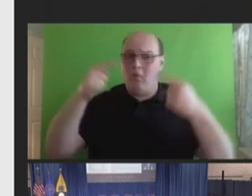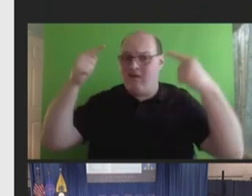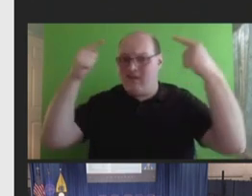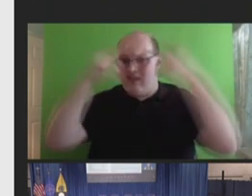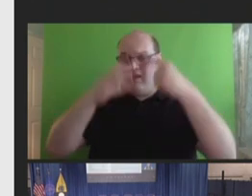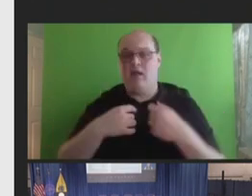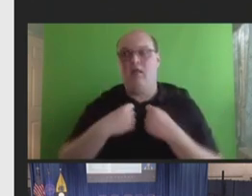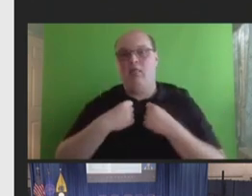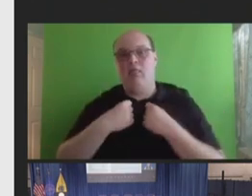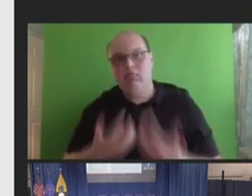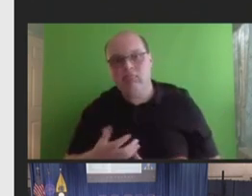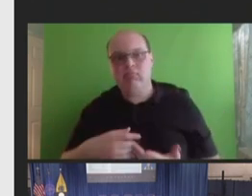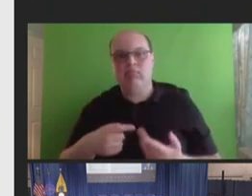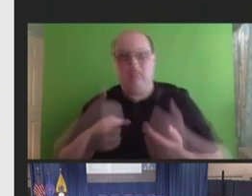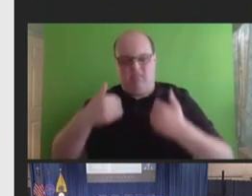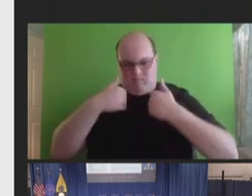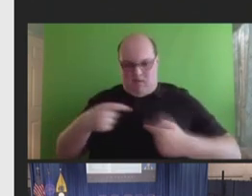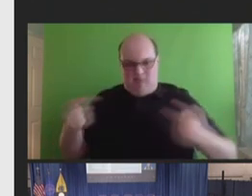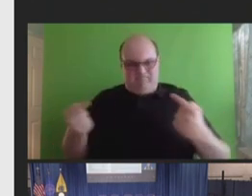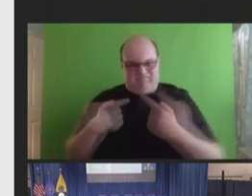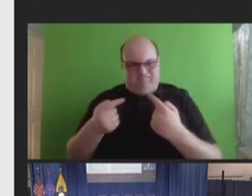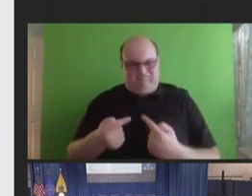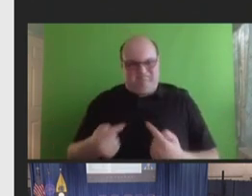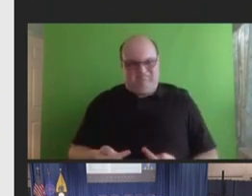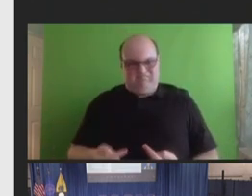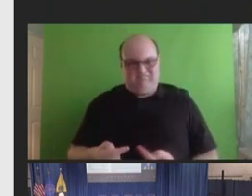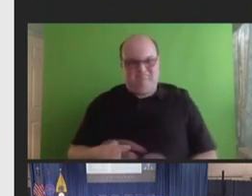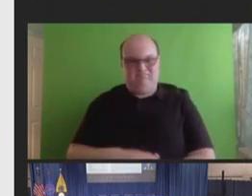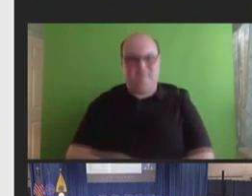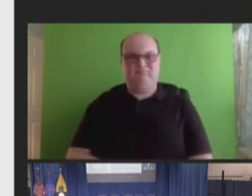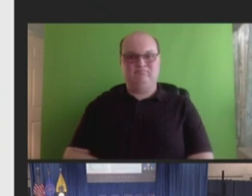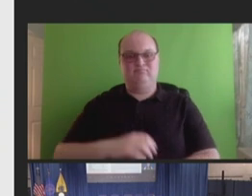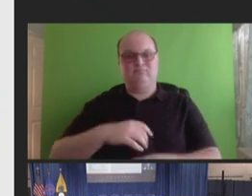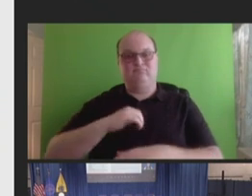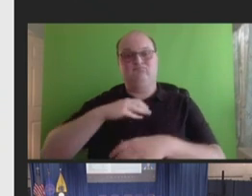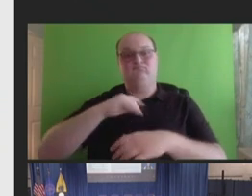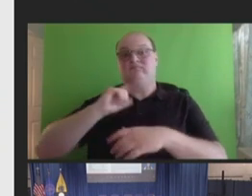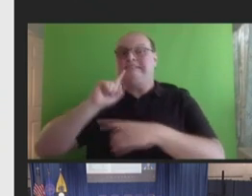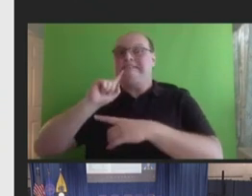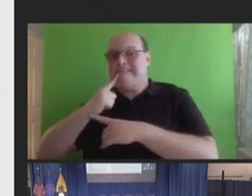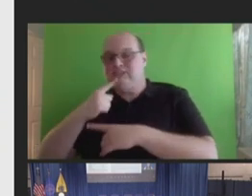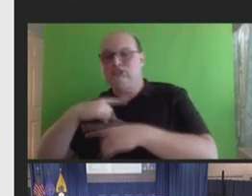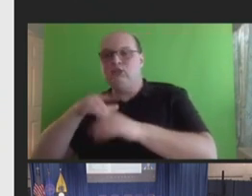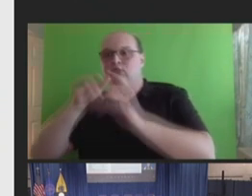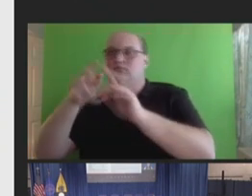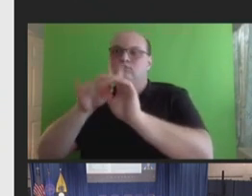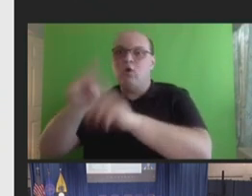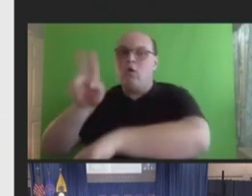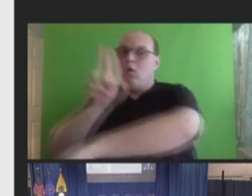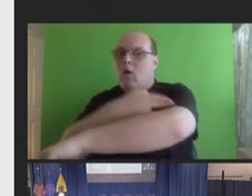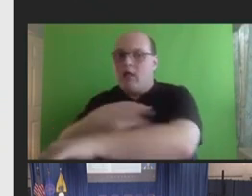fatigue, and pain. Serious reports are those of hospitalization,